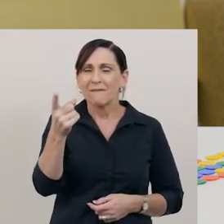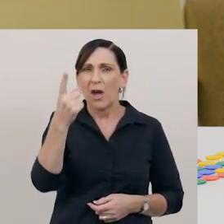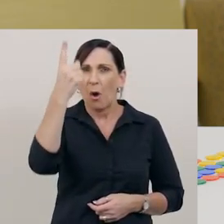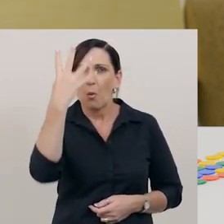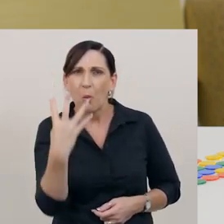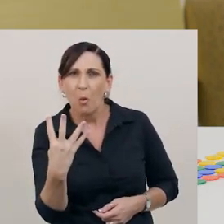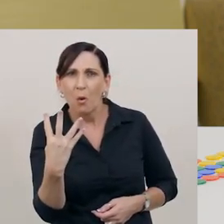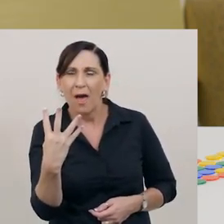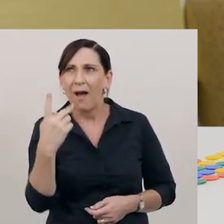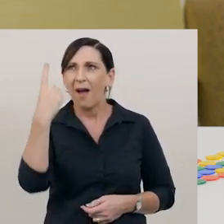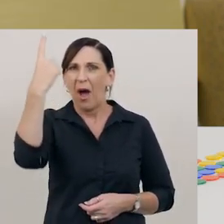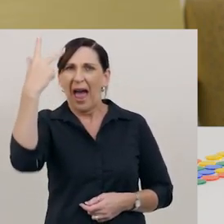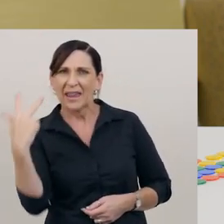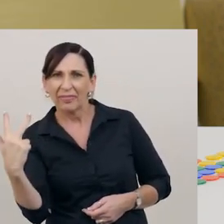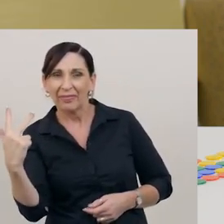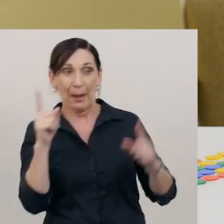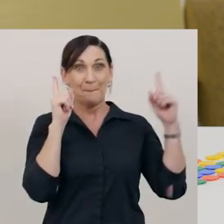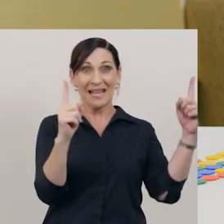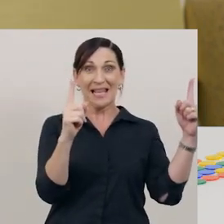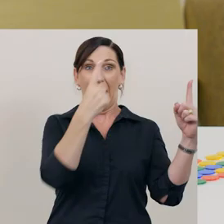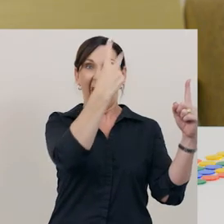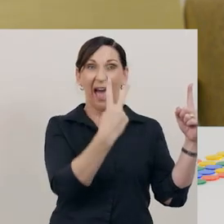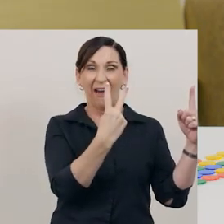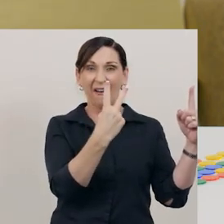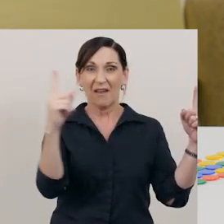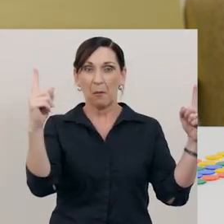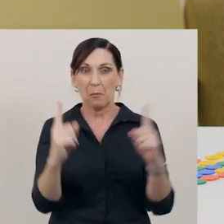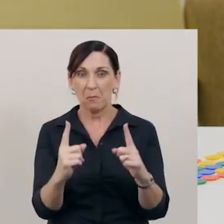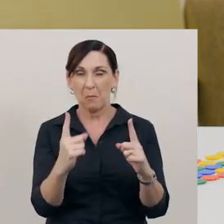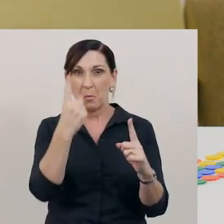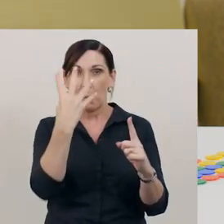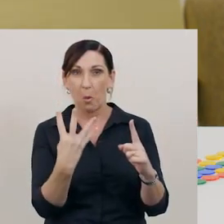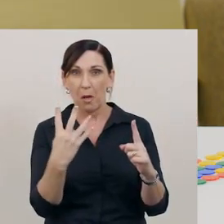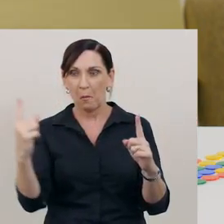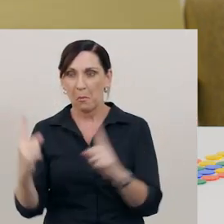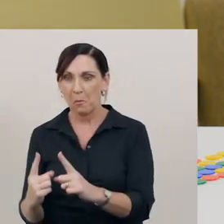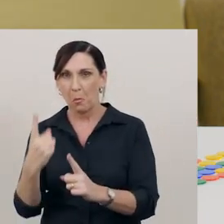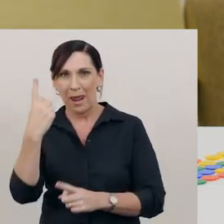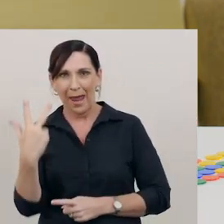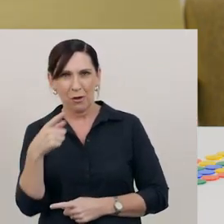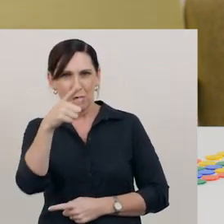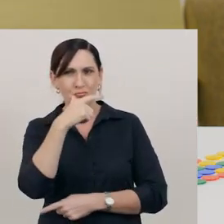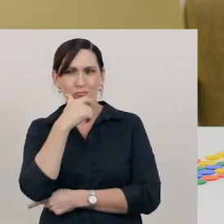A half, a quarter, or an eighth?